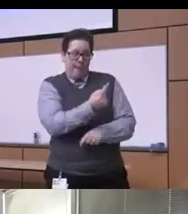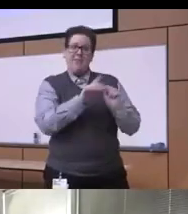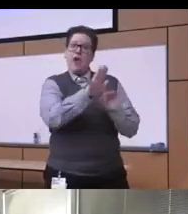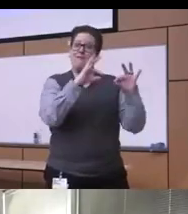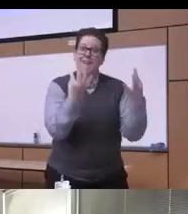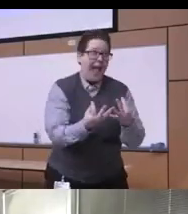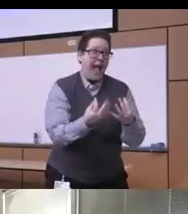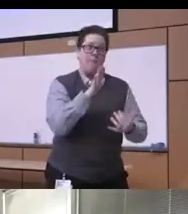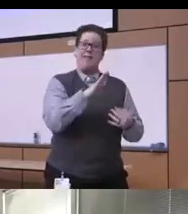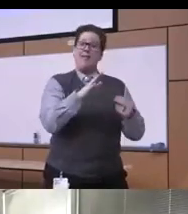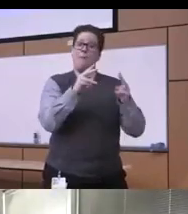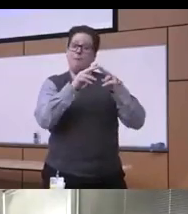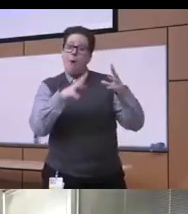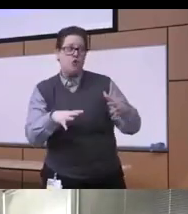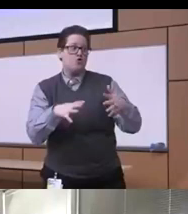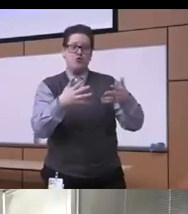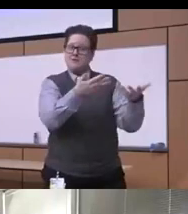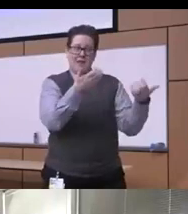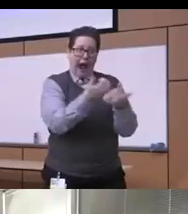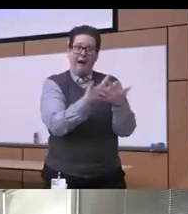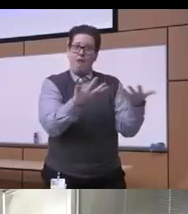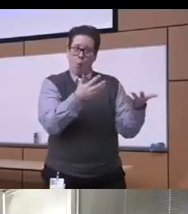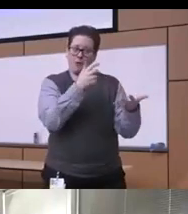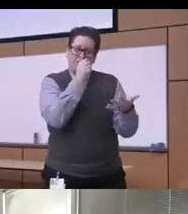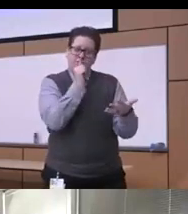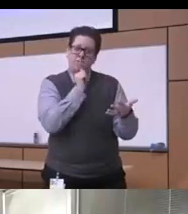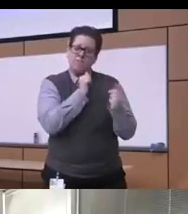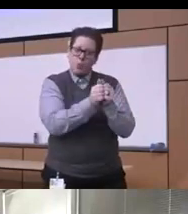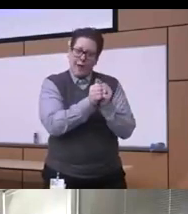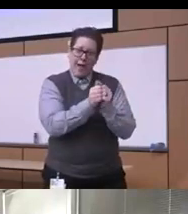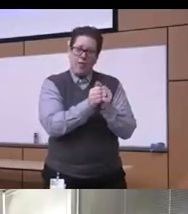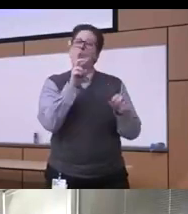others so I mean if we think about it from really the humanistic approach you